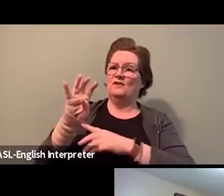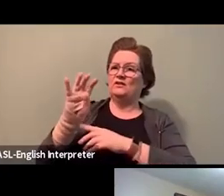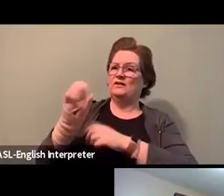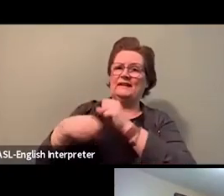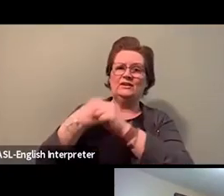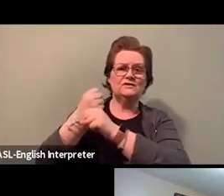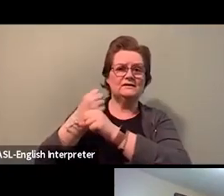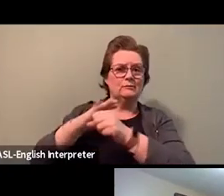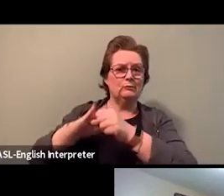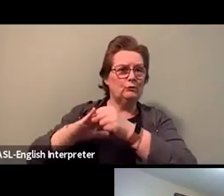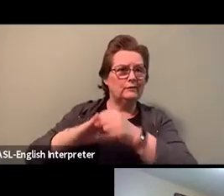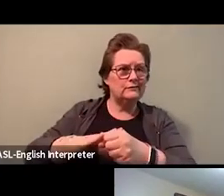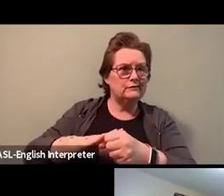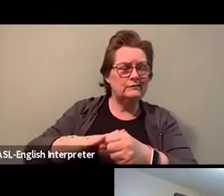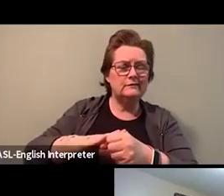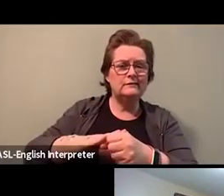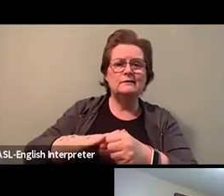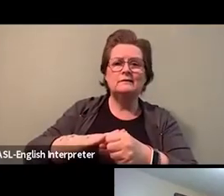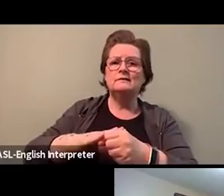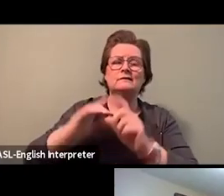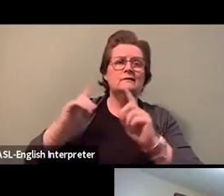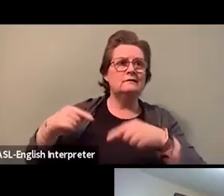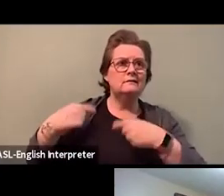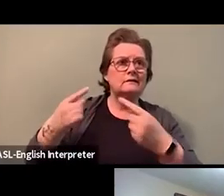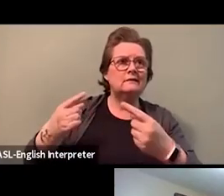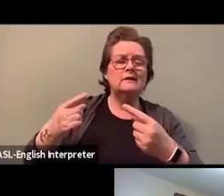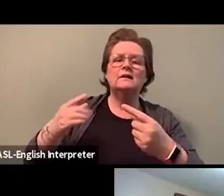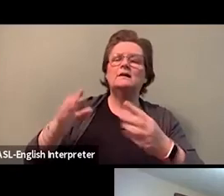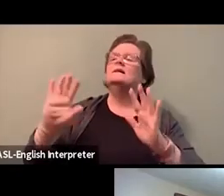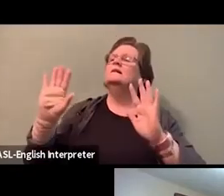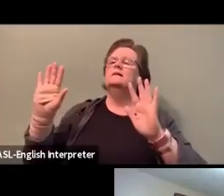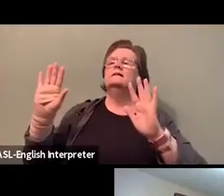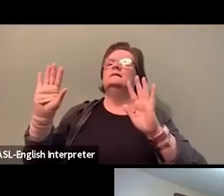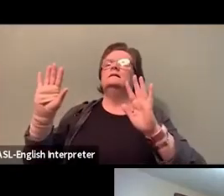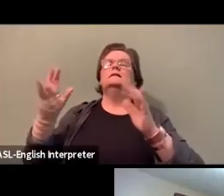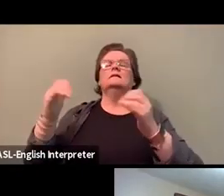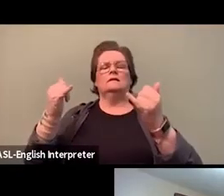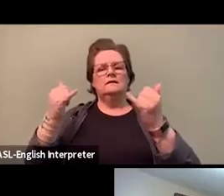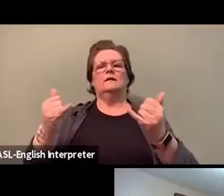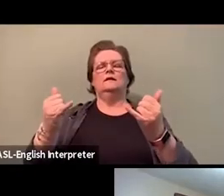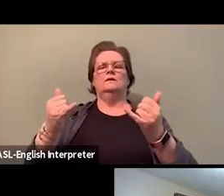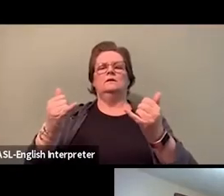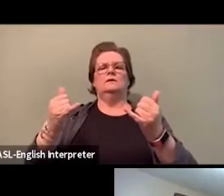with these kinds of implementations, we can all come together to find ways to make a positive change.